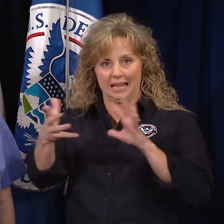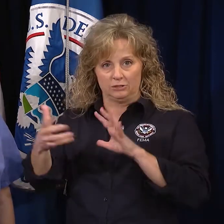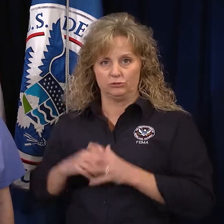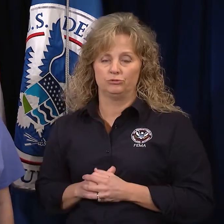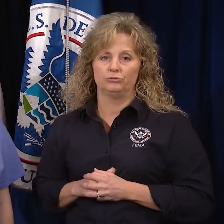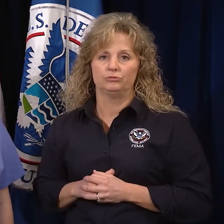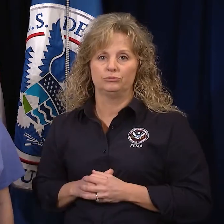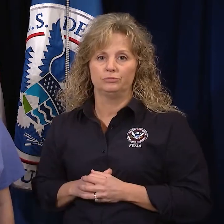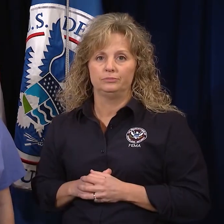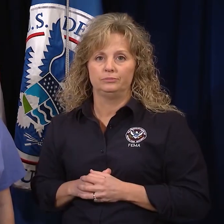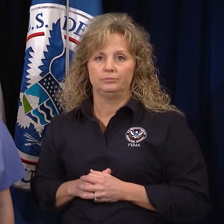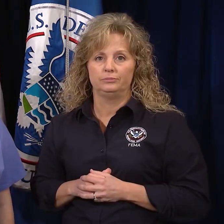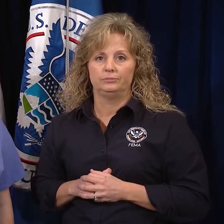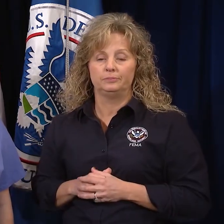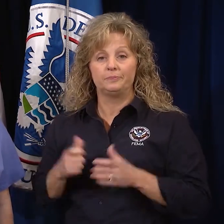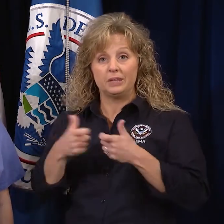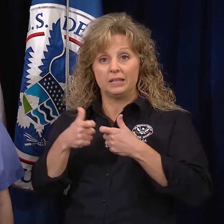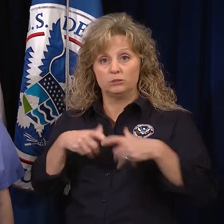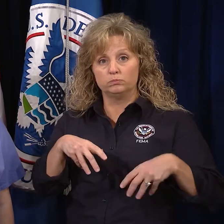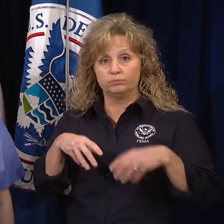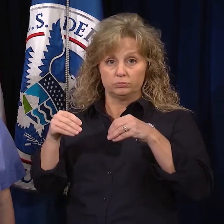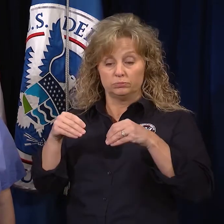If you lose power during a disaster